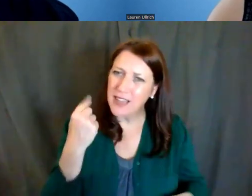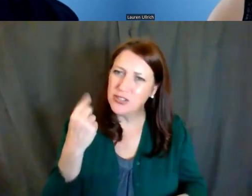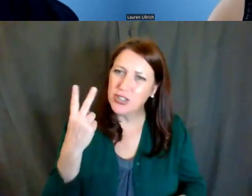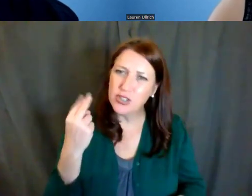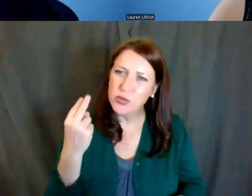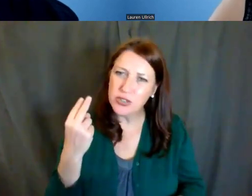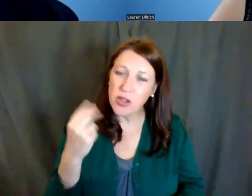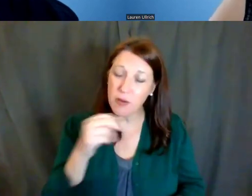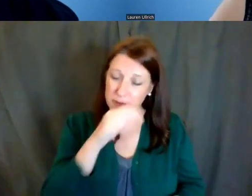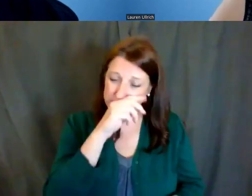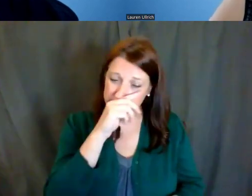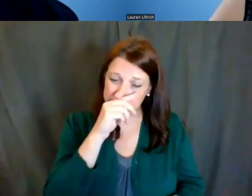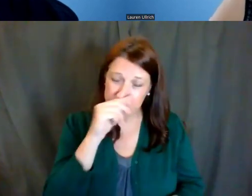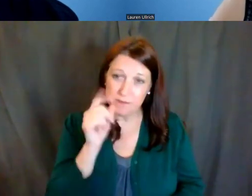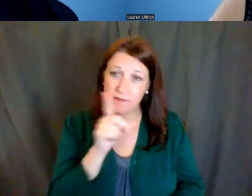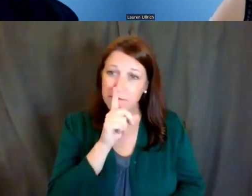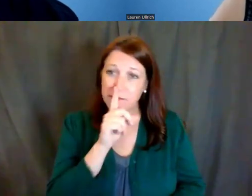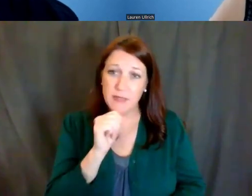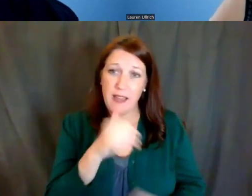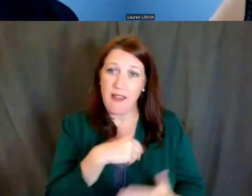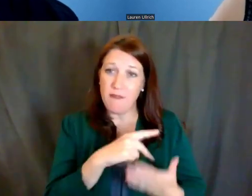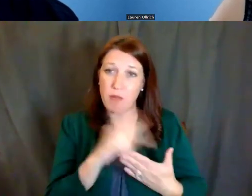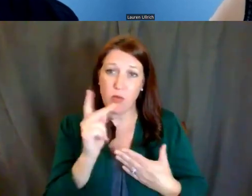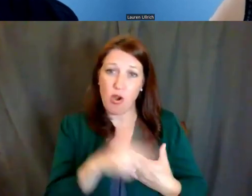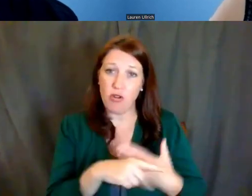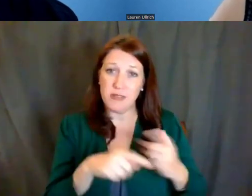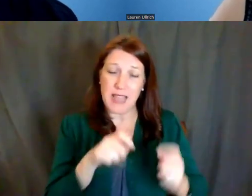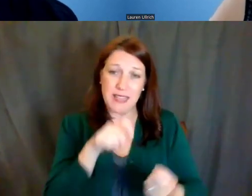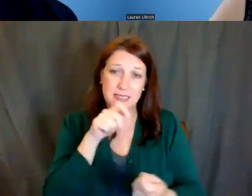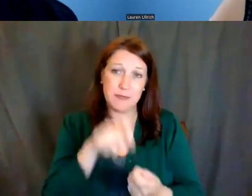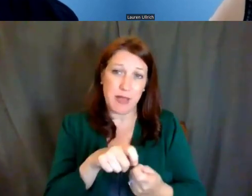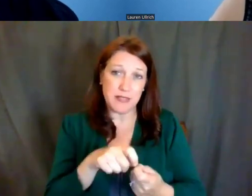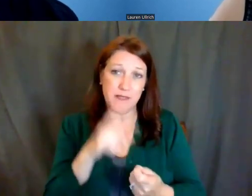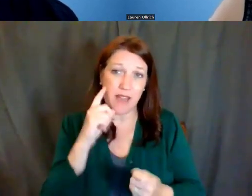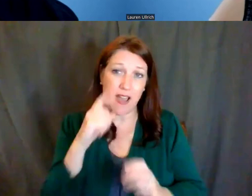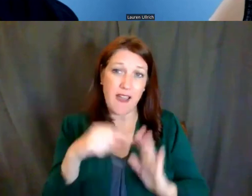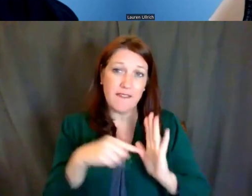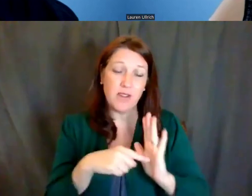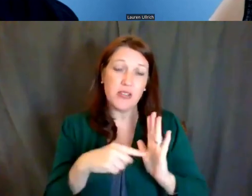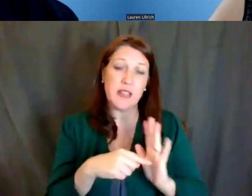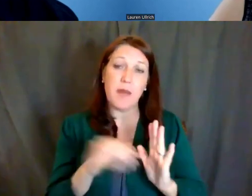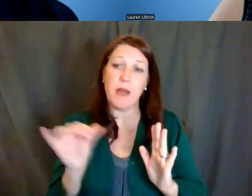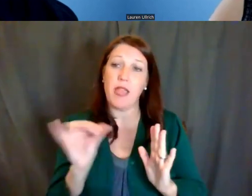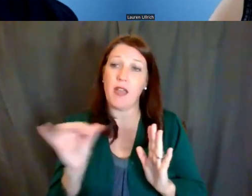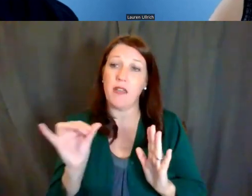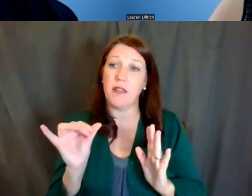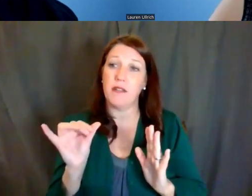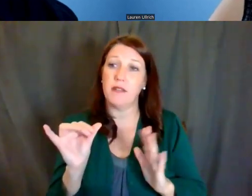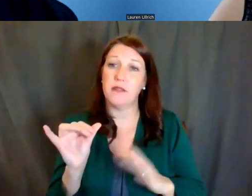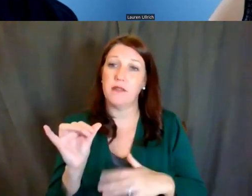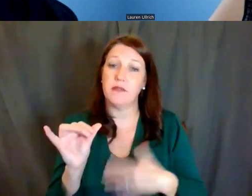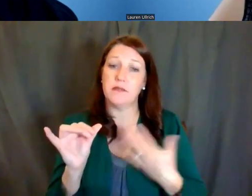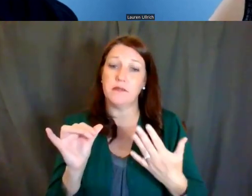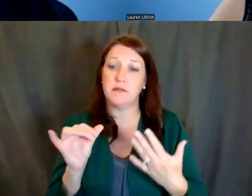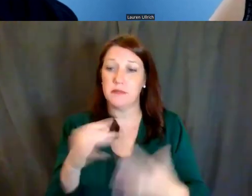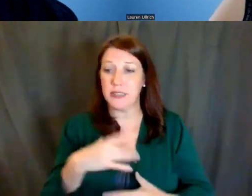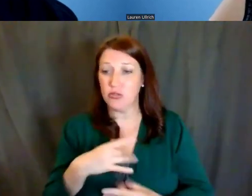we didn't have programs that specified, for example, that they were interested in funding minorities